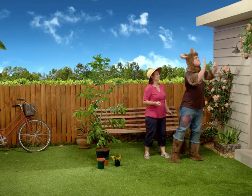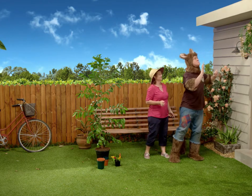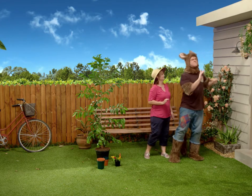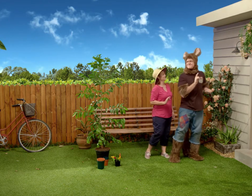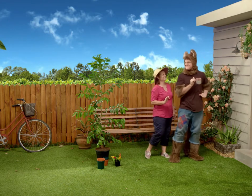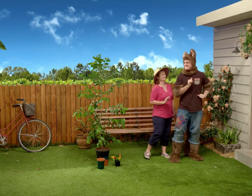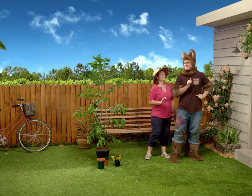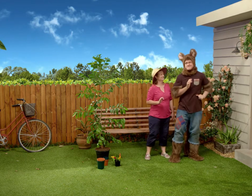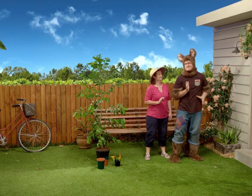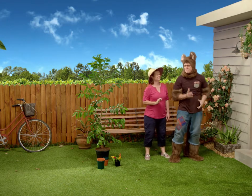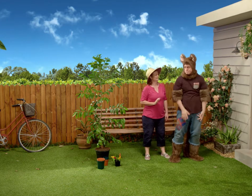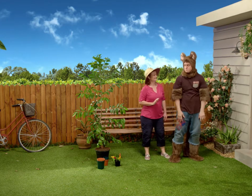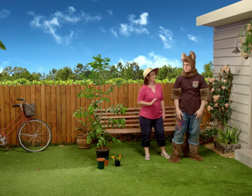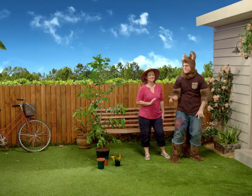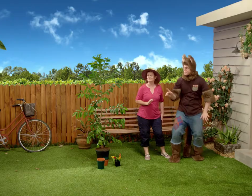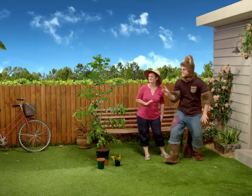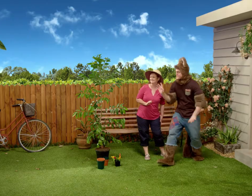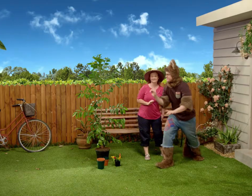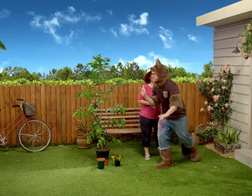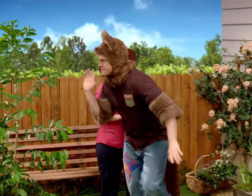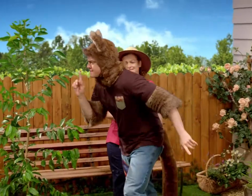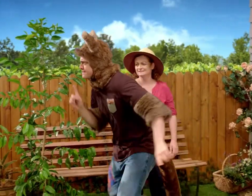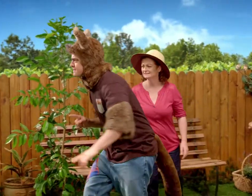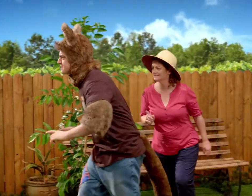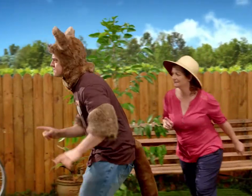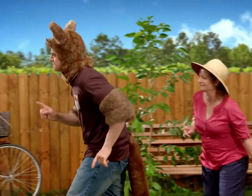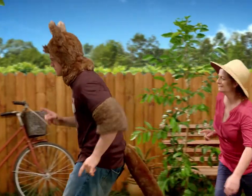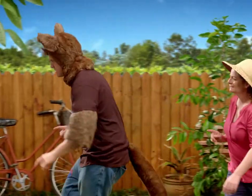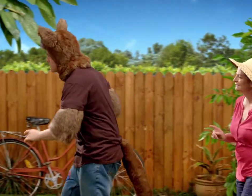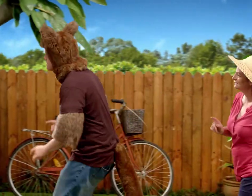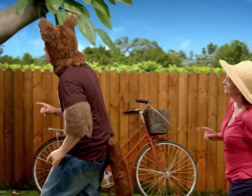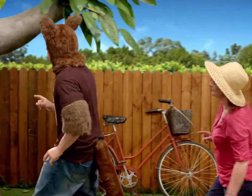jump there. No. Hold on, let me have a look.